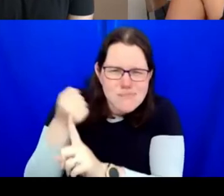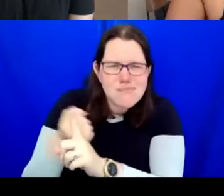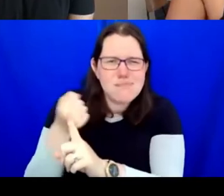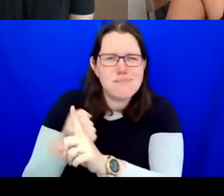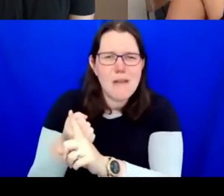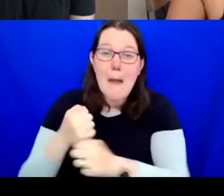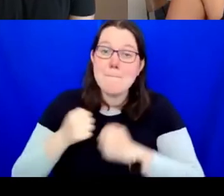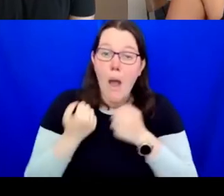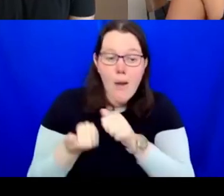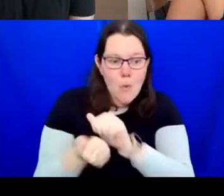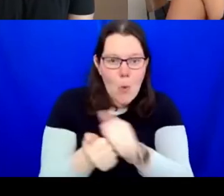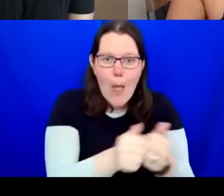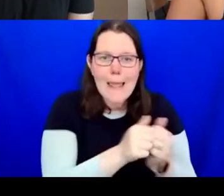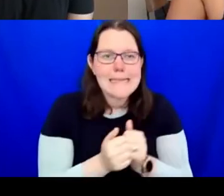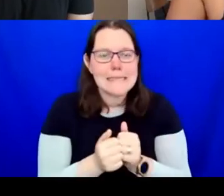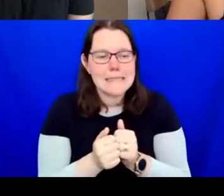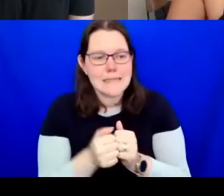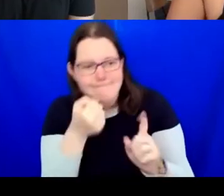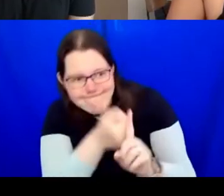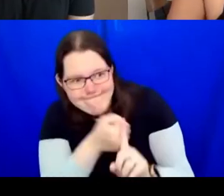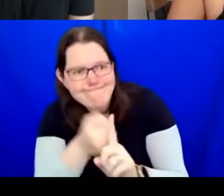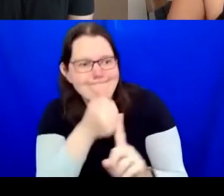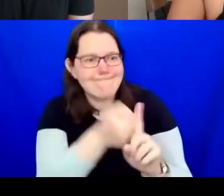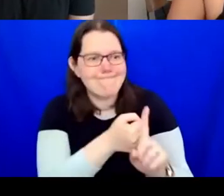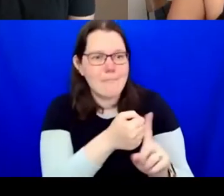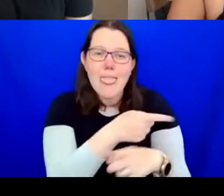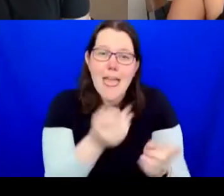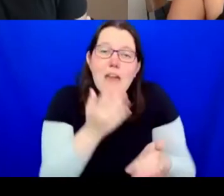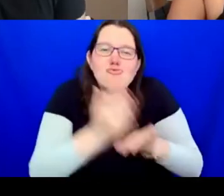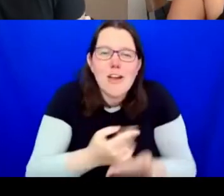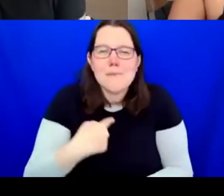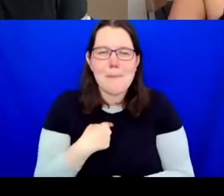develop a meaningful approach to inclusion. I designed a learning framework called the